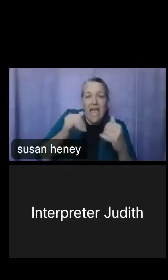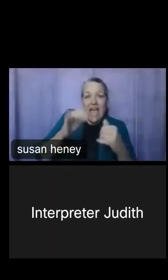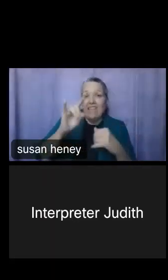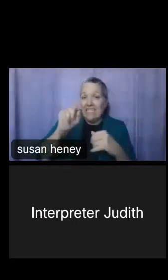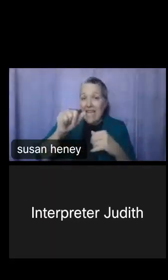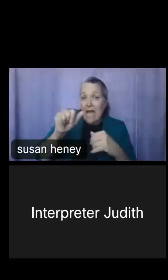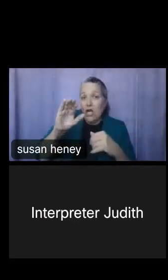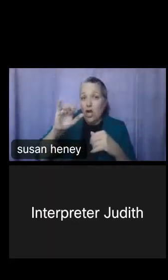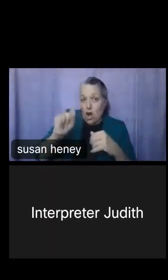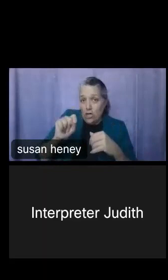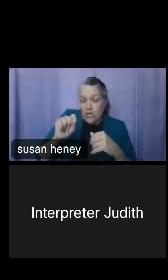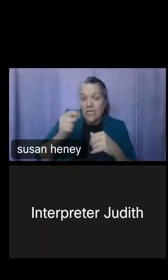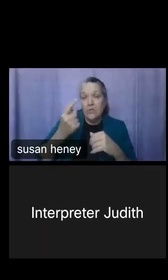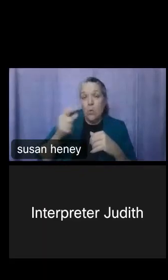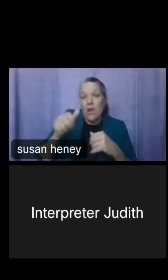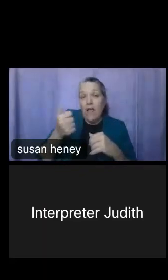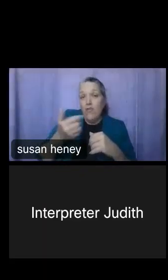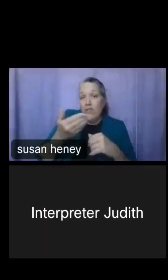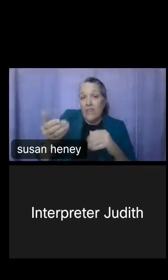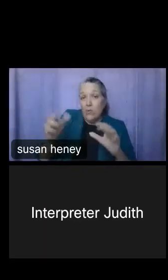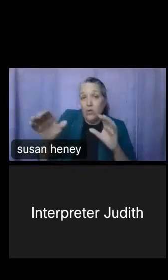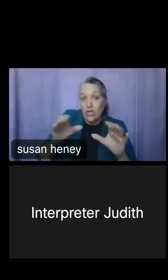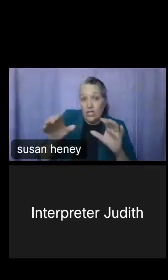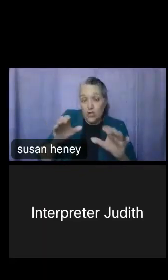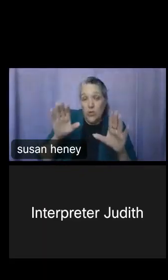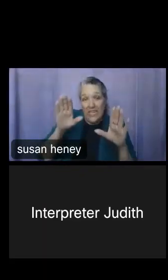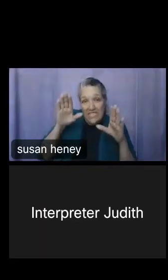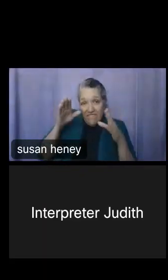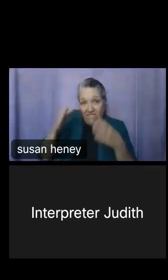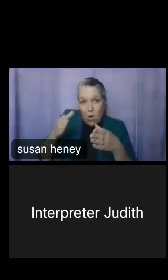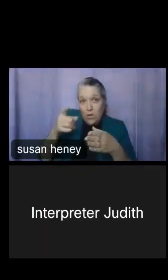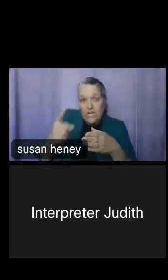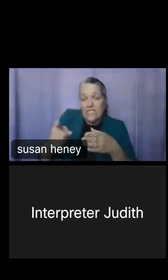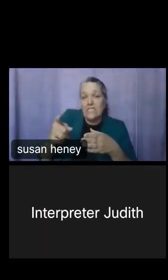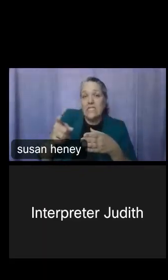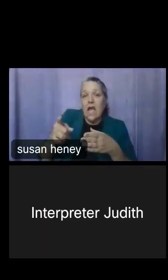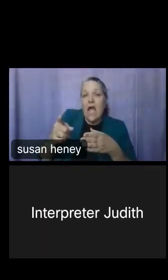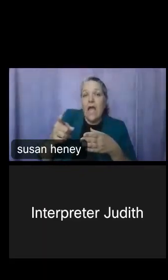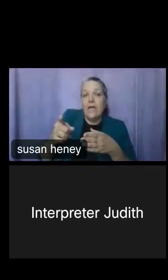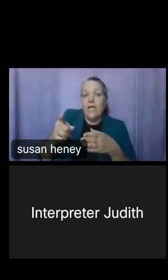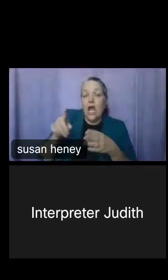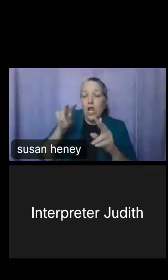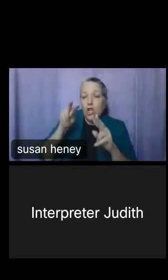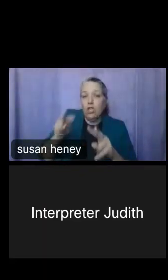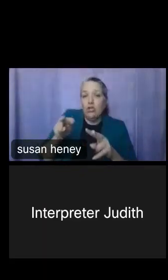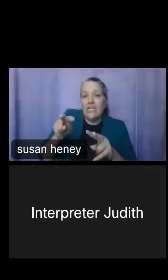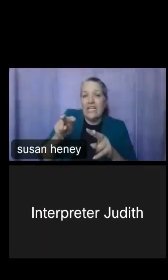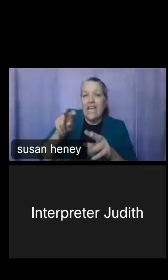the other things that we're going to do here is focus in and hone on looking at state government